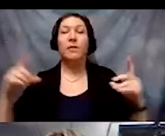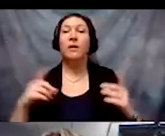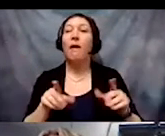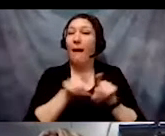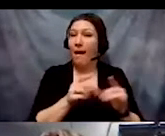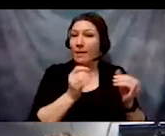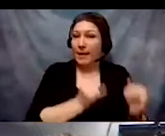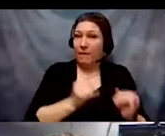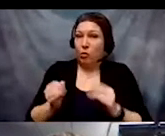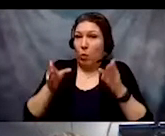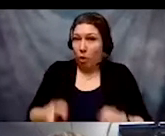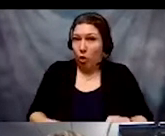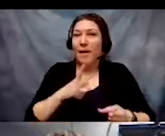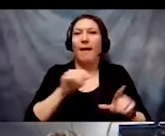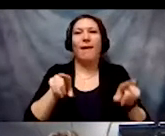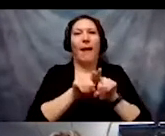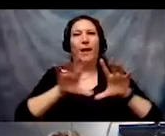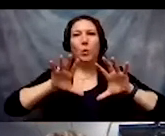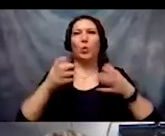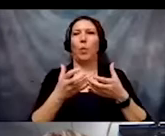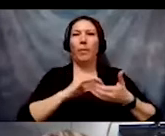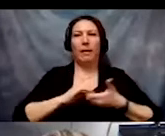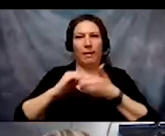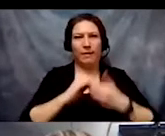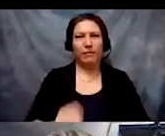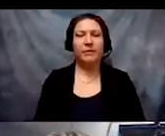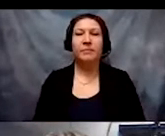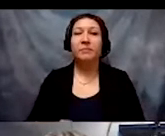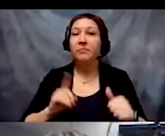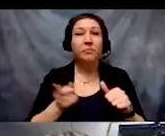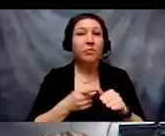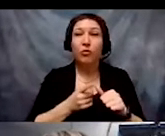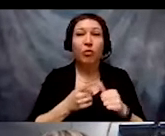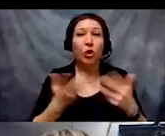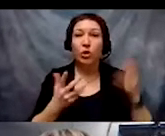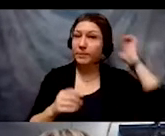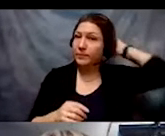The first zone toward becoming antiracist and antiableist